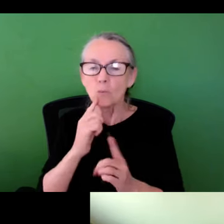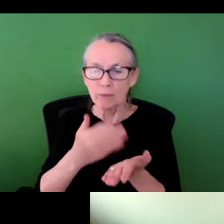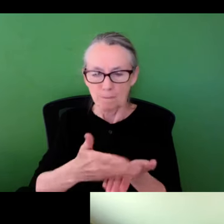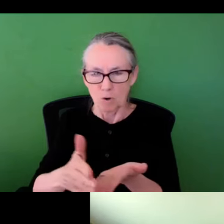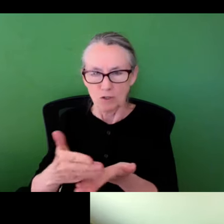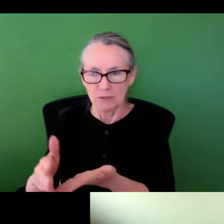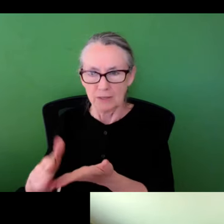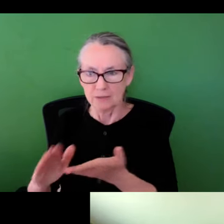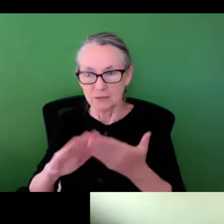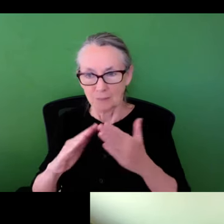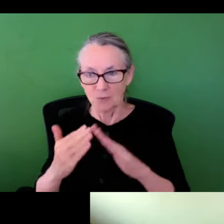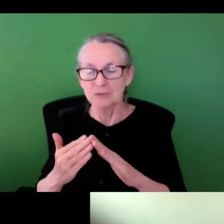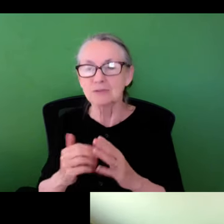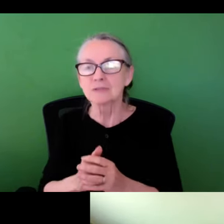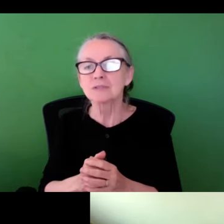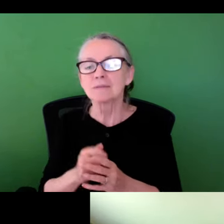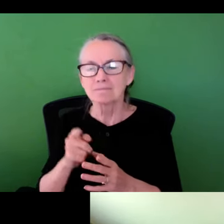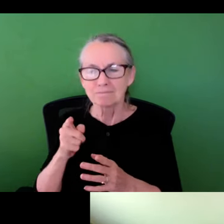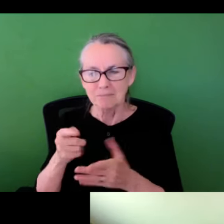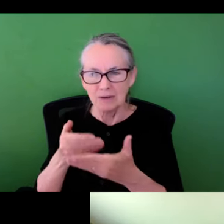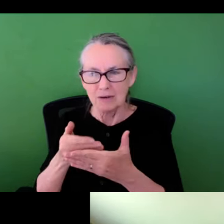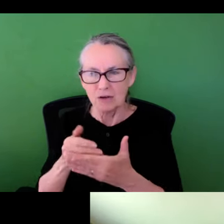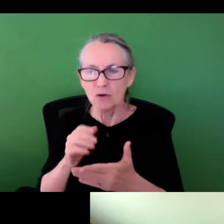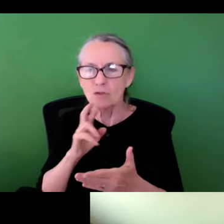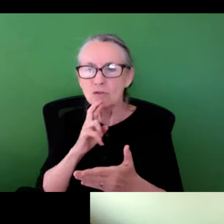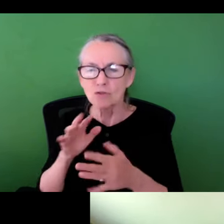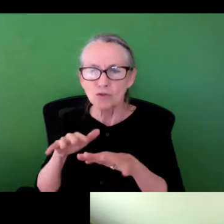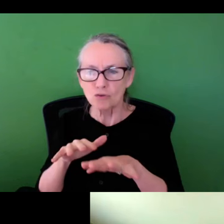of energy and environment with particularly marginalized communities east of the